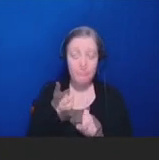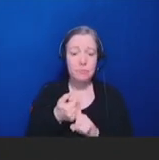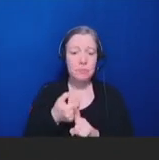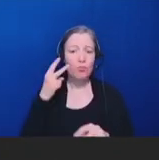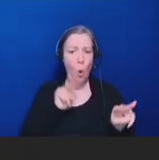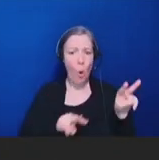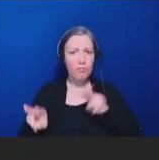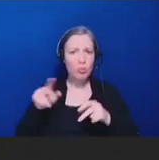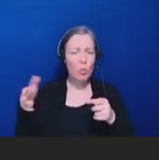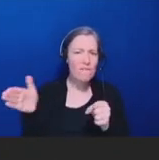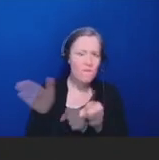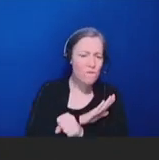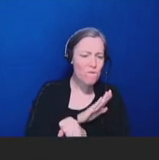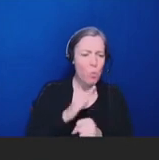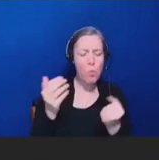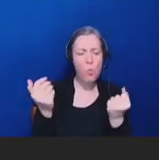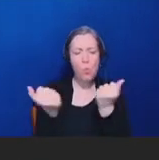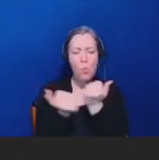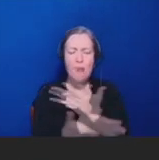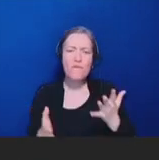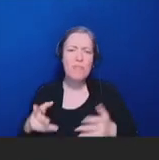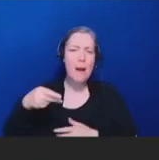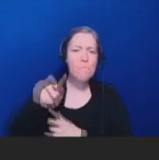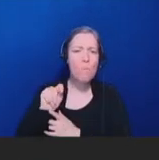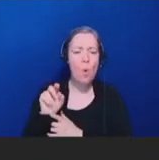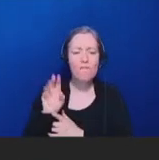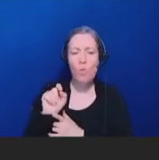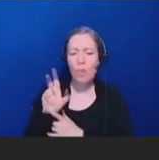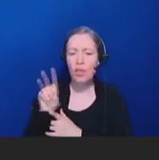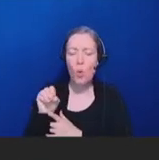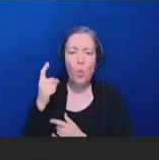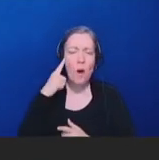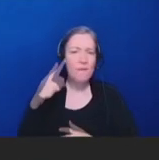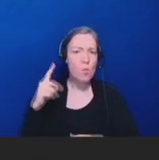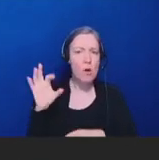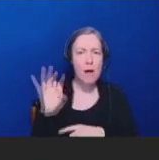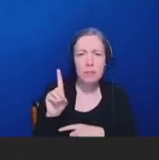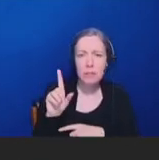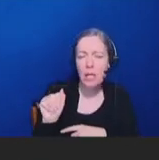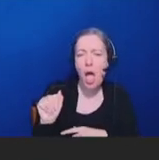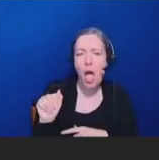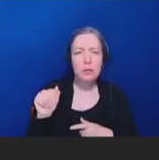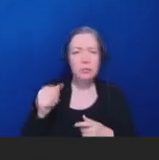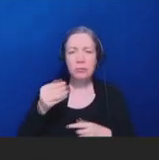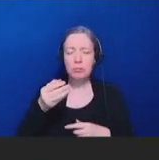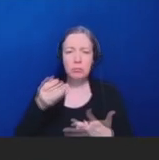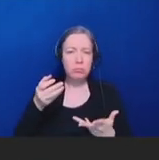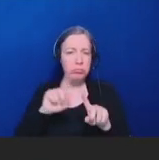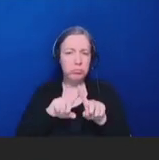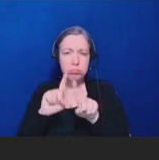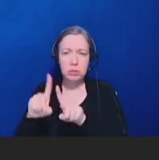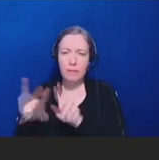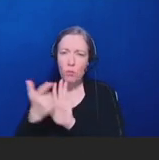Food, Drug, and Cosmetic Act, and other applicable laws. This is Dr. Califf's second stint as